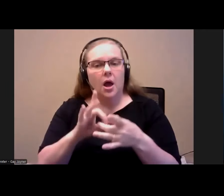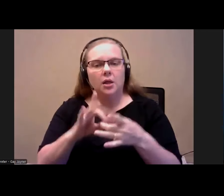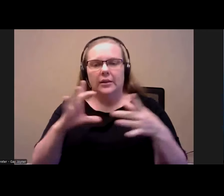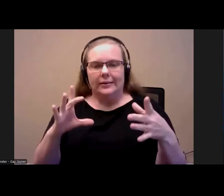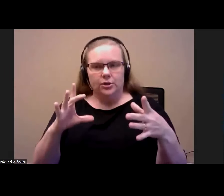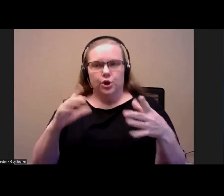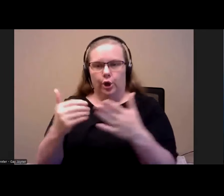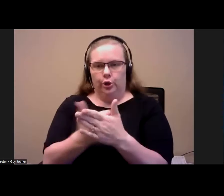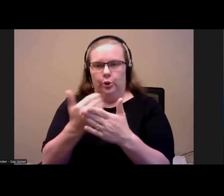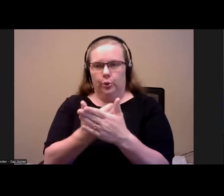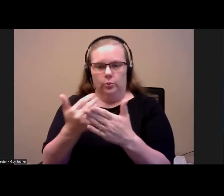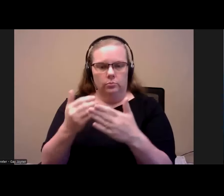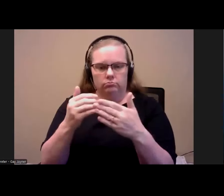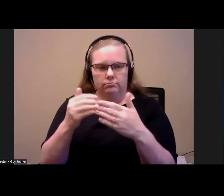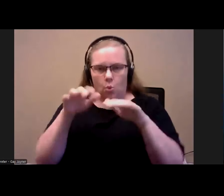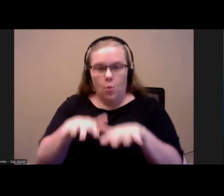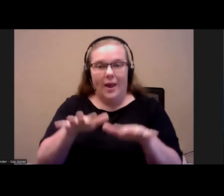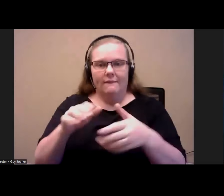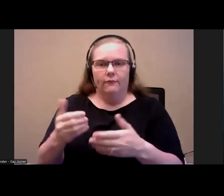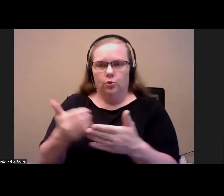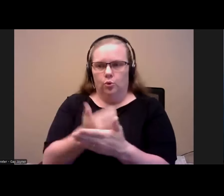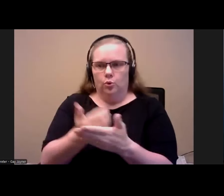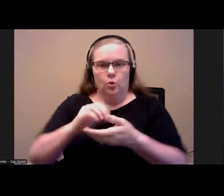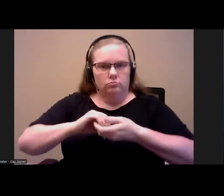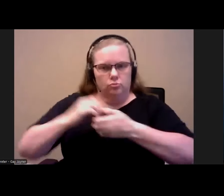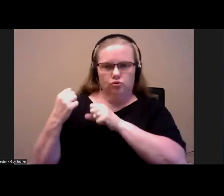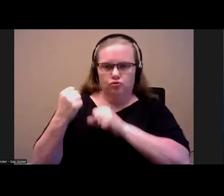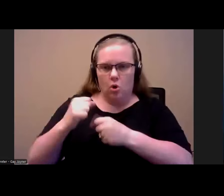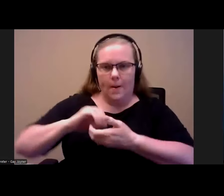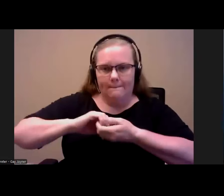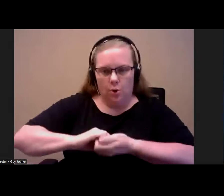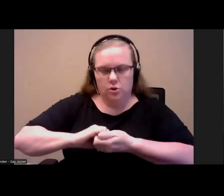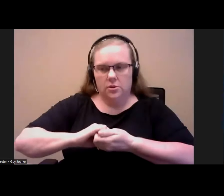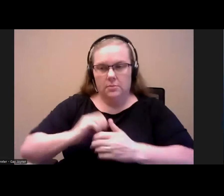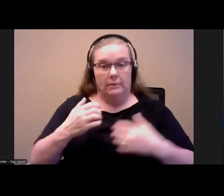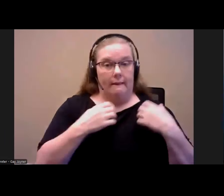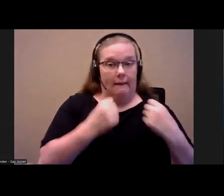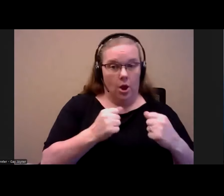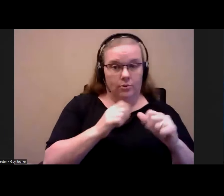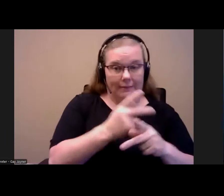wave of stronger partnerships between those healthcare and disability agencies